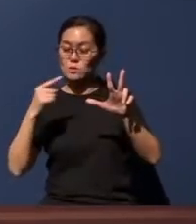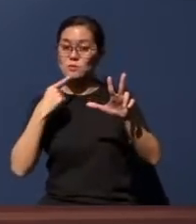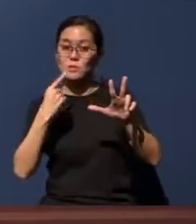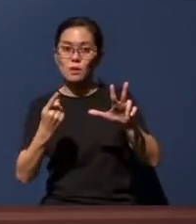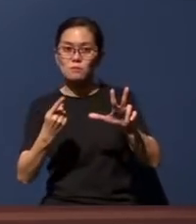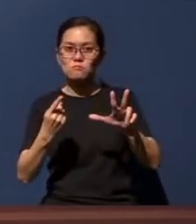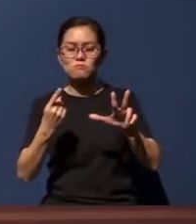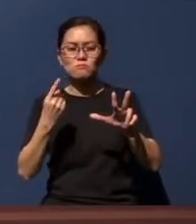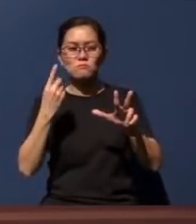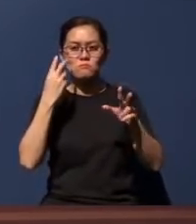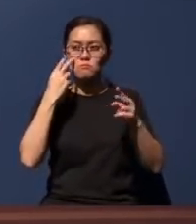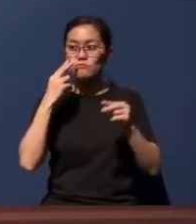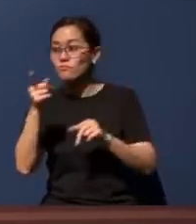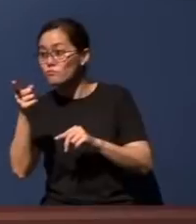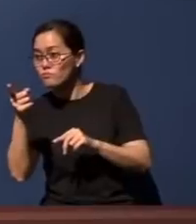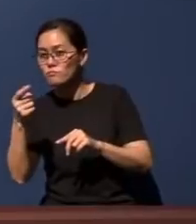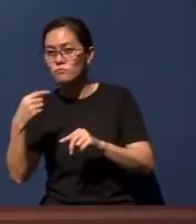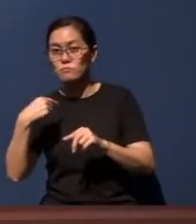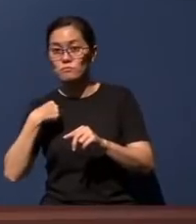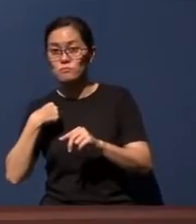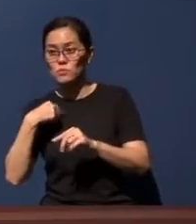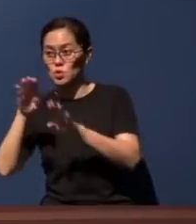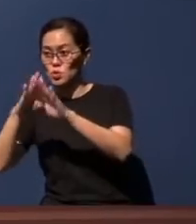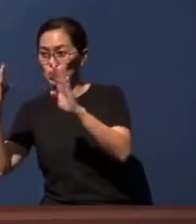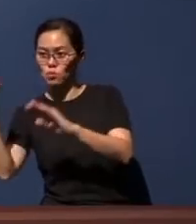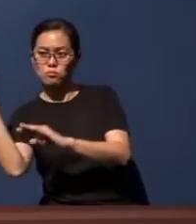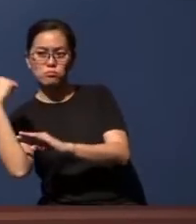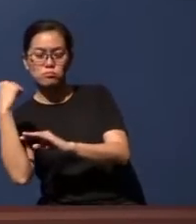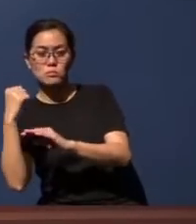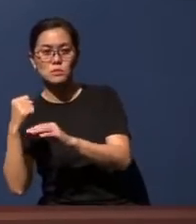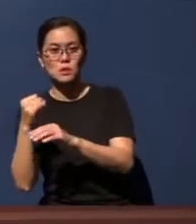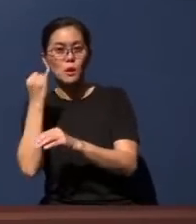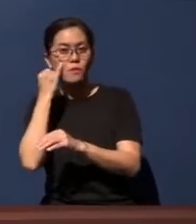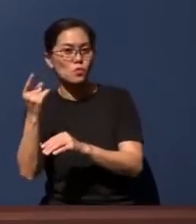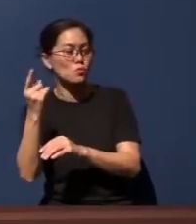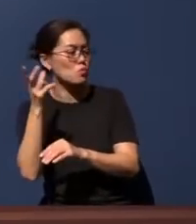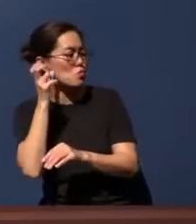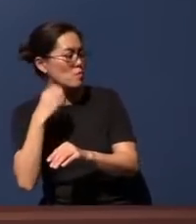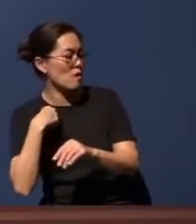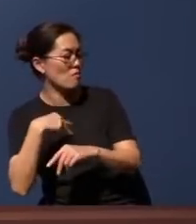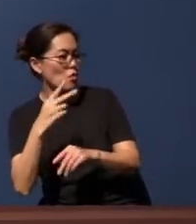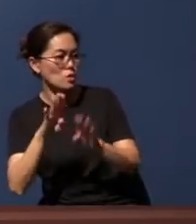I stand at the door and knock. If anyone hears my voice and opens the door, I will come in to him